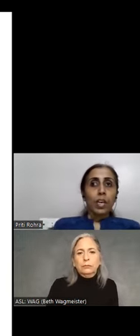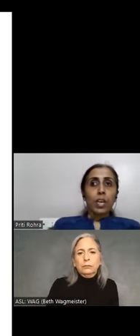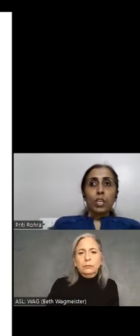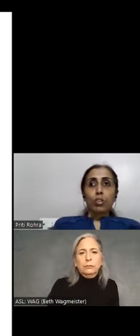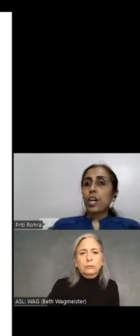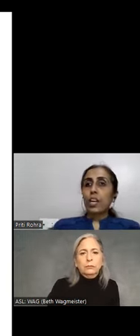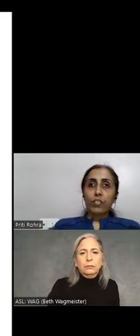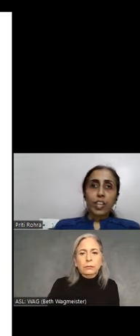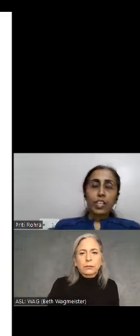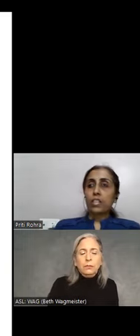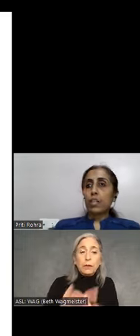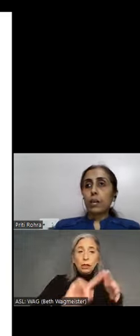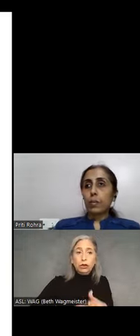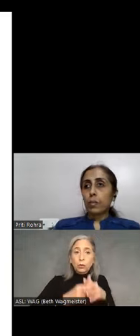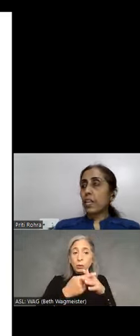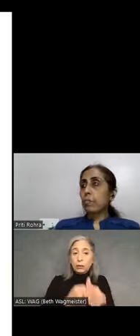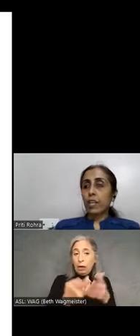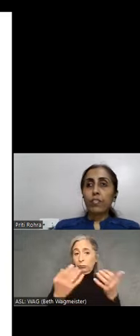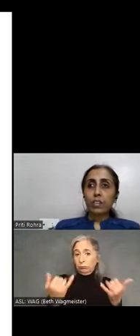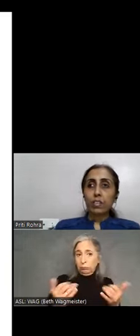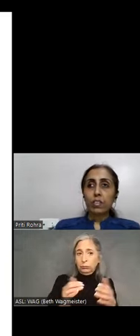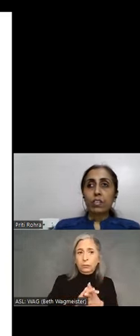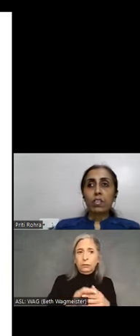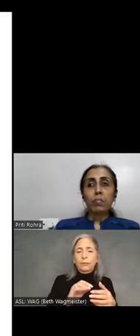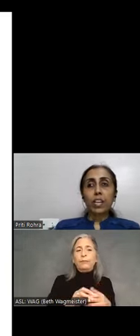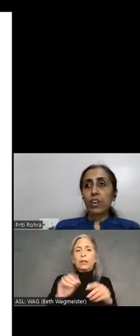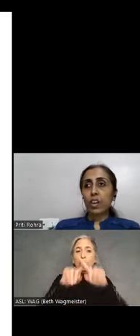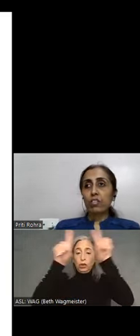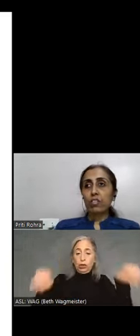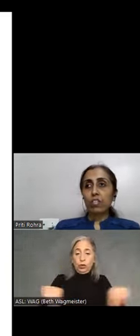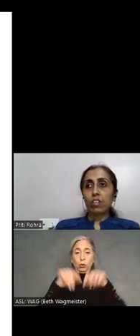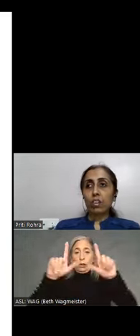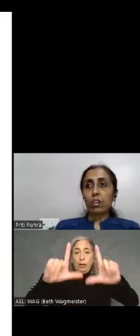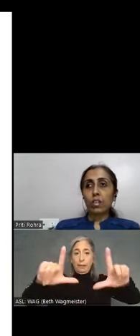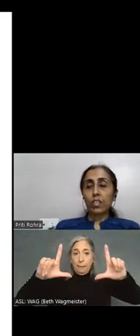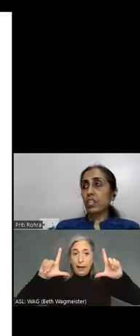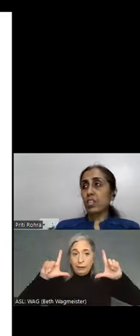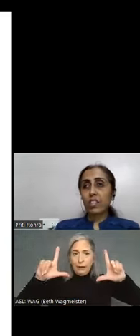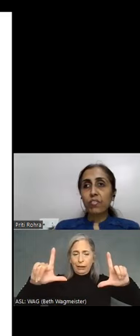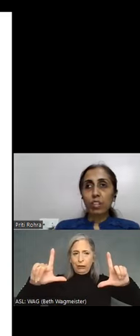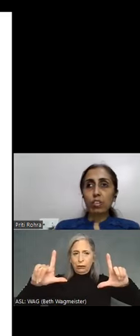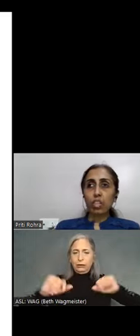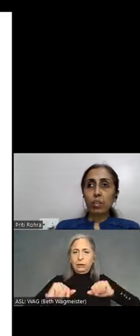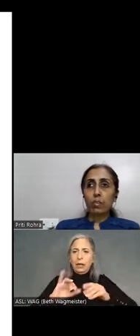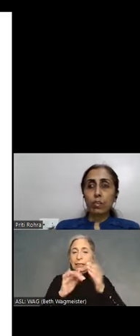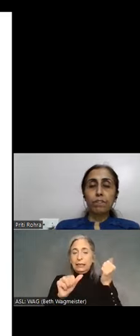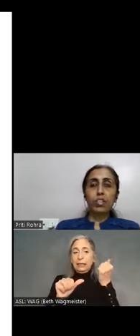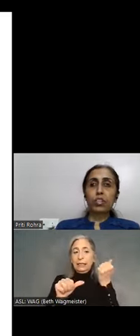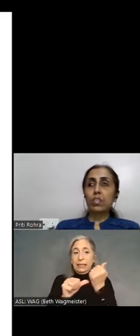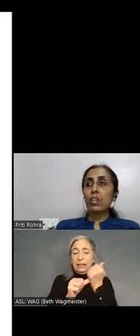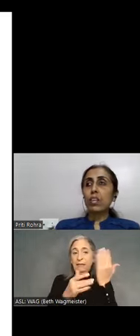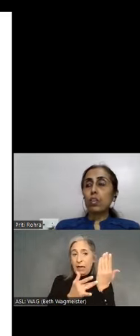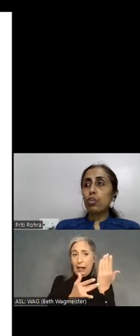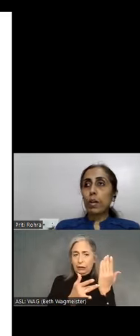To start off things, screen magnifiers is an assistive technology which is used by